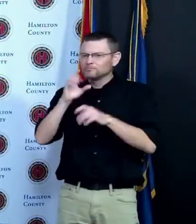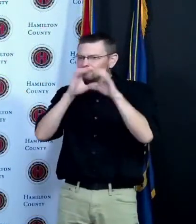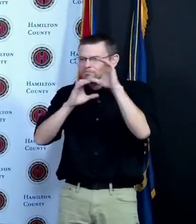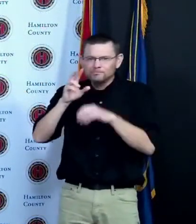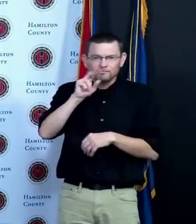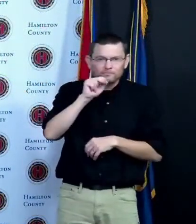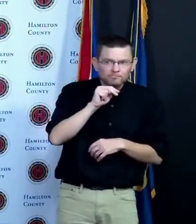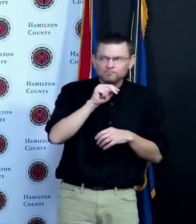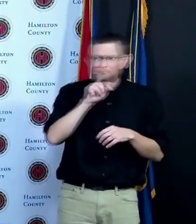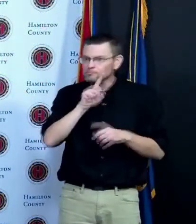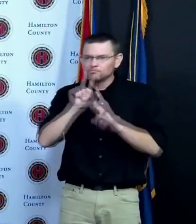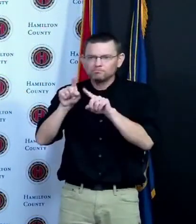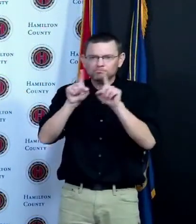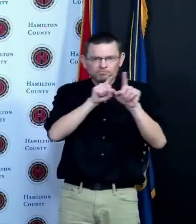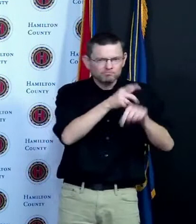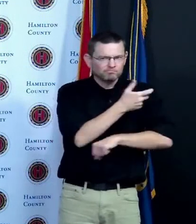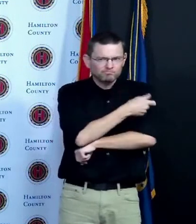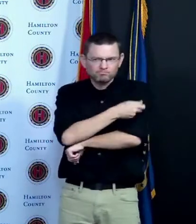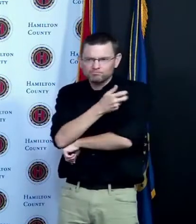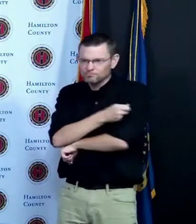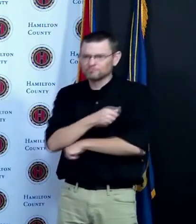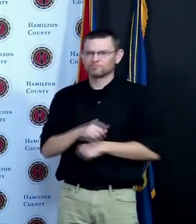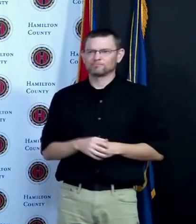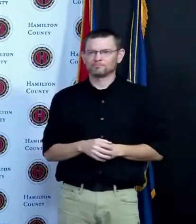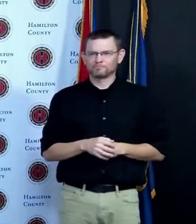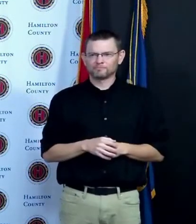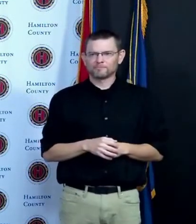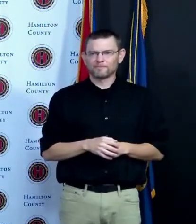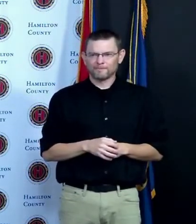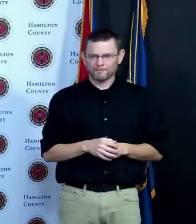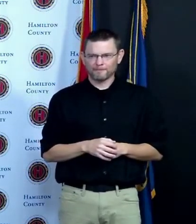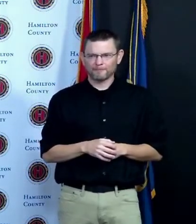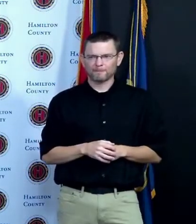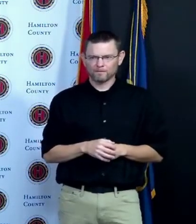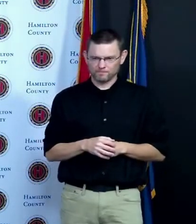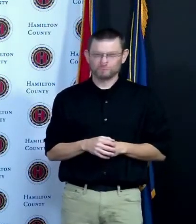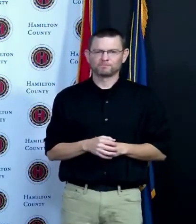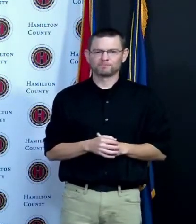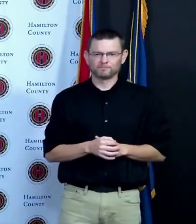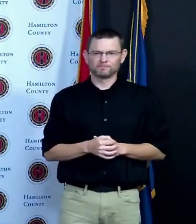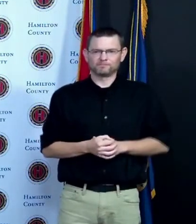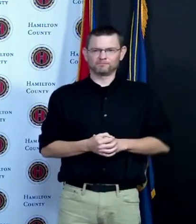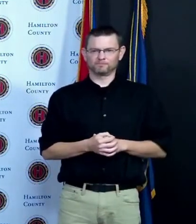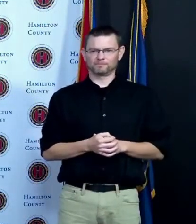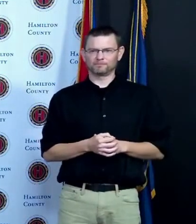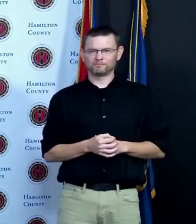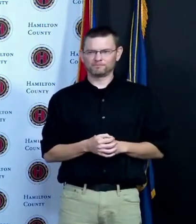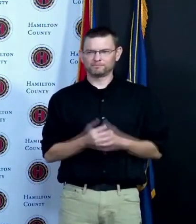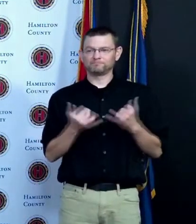had difficulty doing so right now it's easy and it's painless and it's quick and we know it's safe